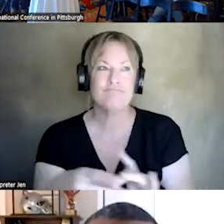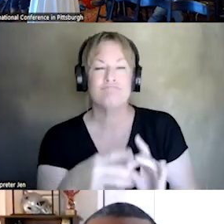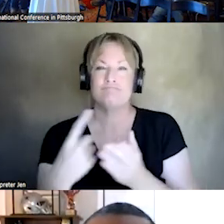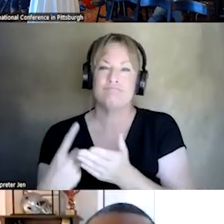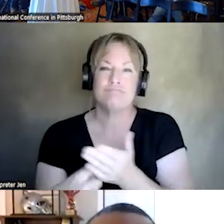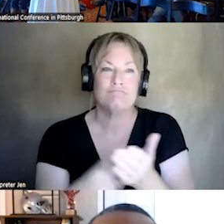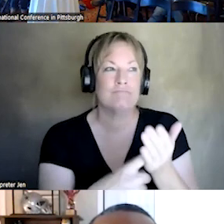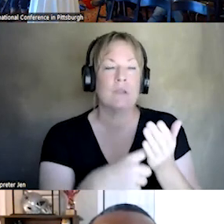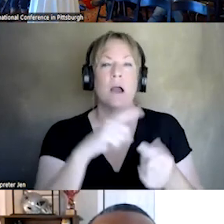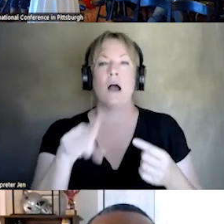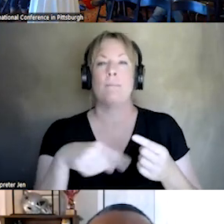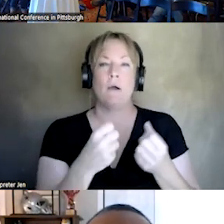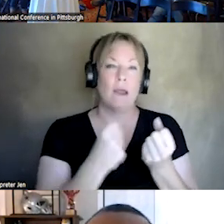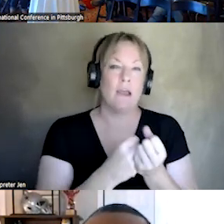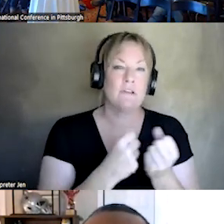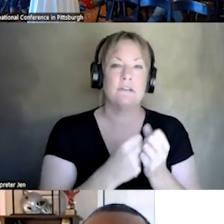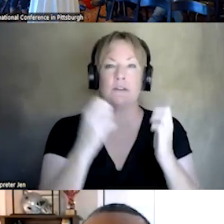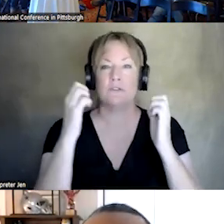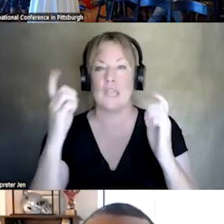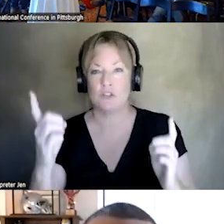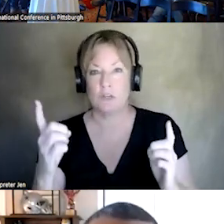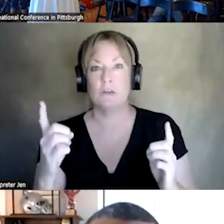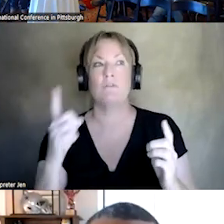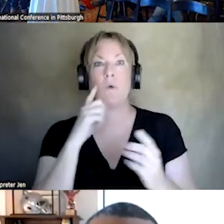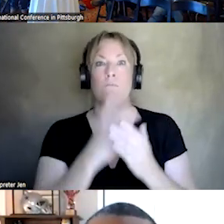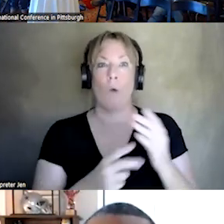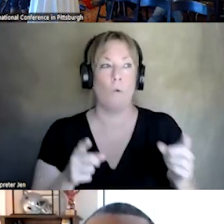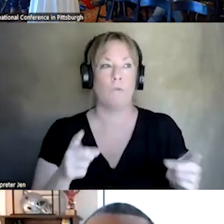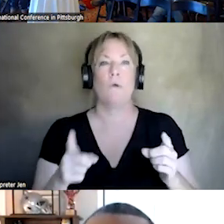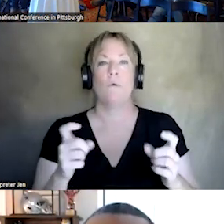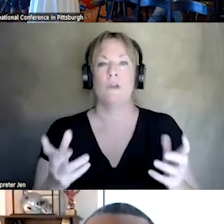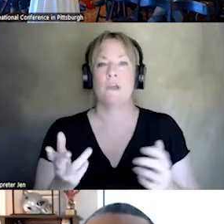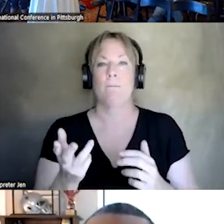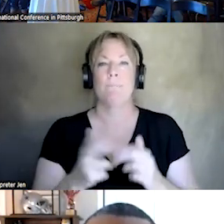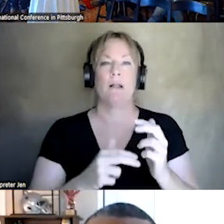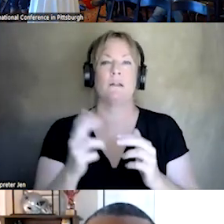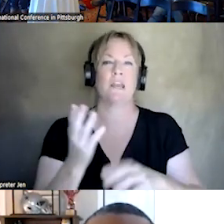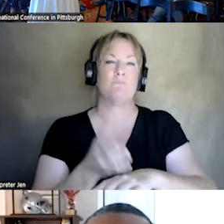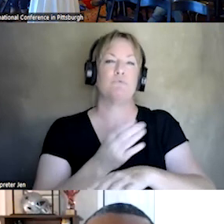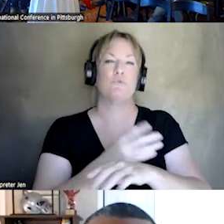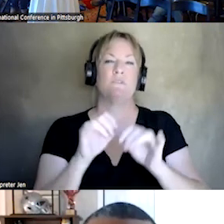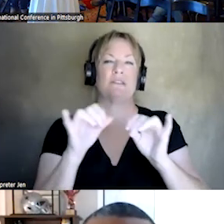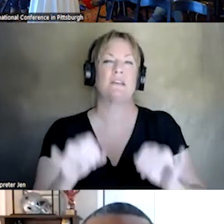AN OUR EDUCATION BIDIRECTIONALLY SO WE CAN BUILD A REALLY IMPROVED SYSTEM FOR EVERYBODY.